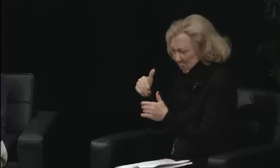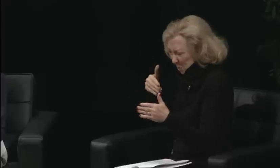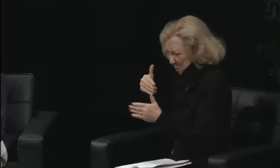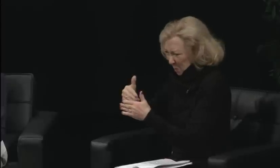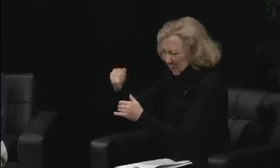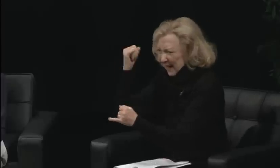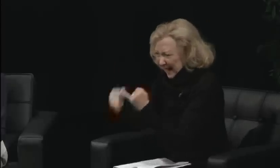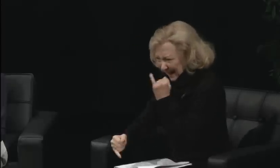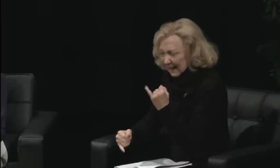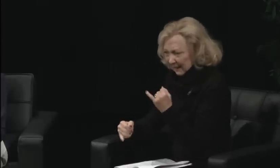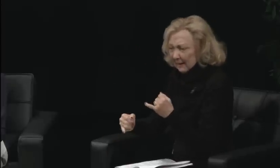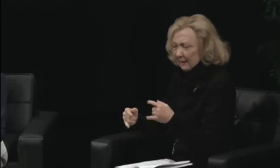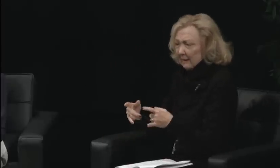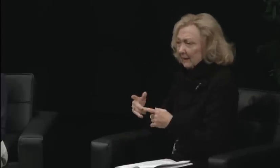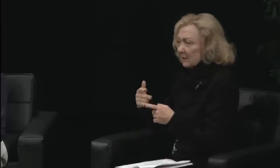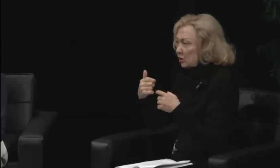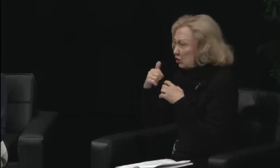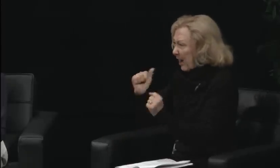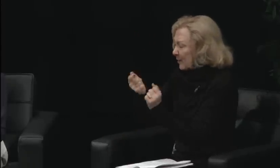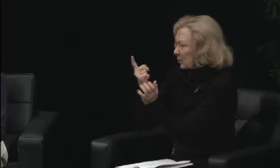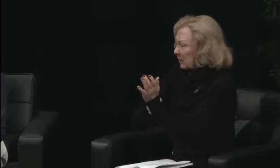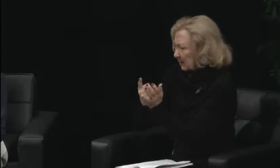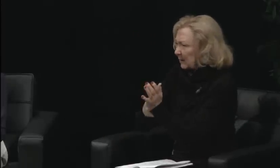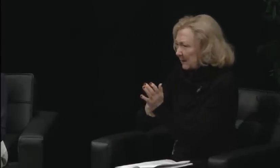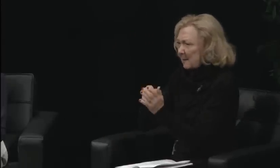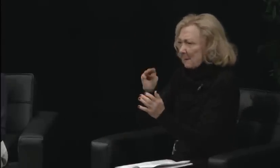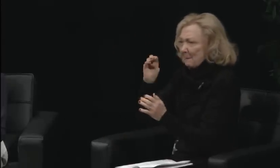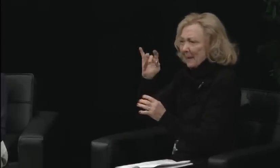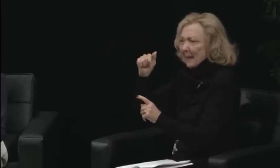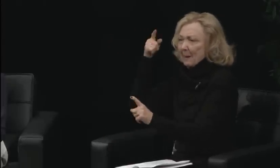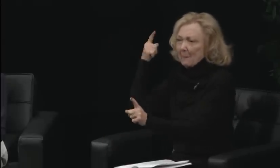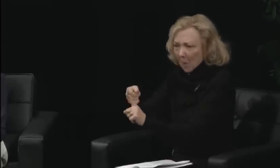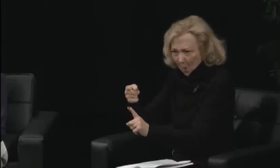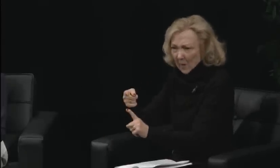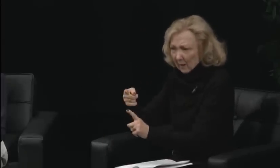I think we were too engaged in the task and being very busy.